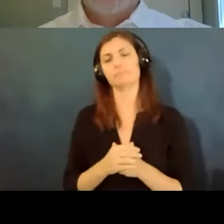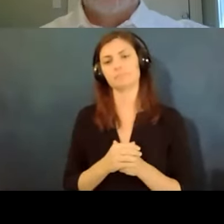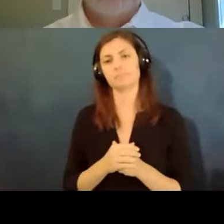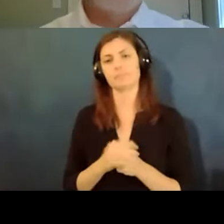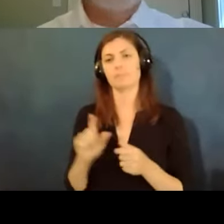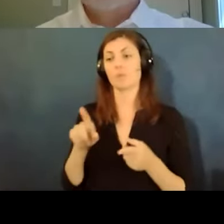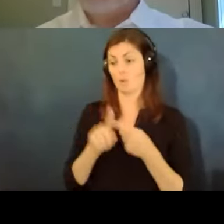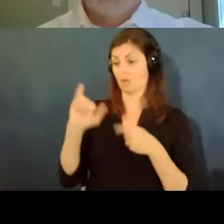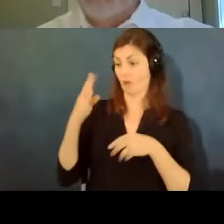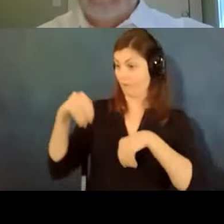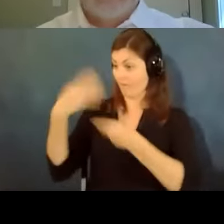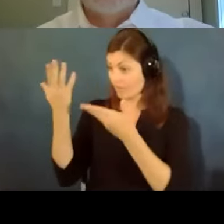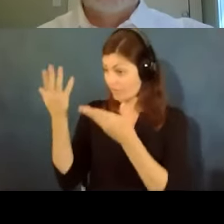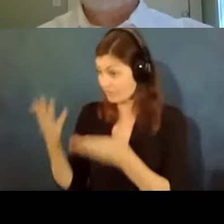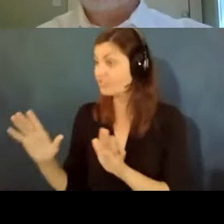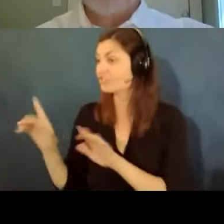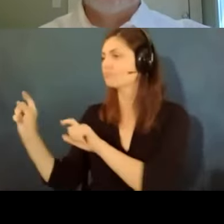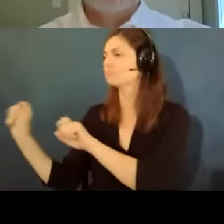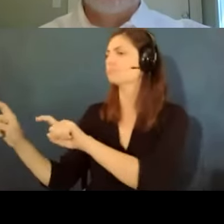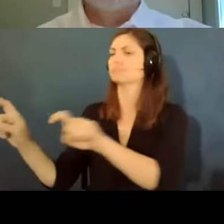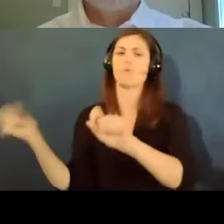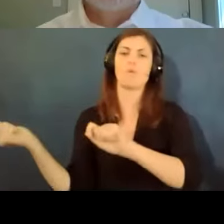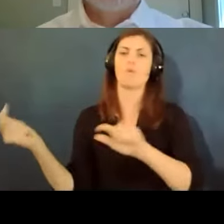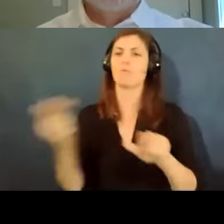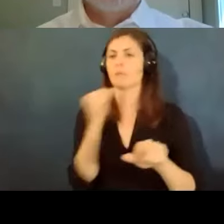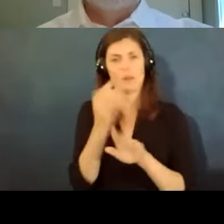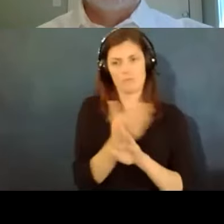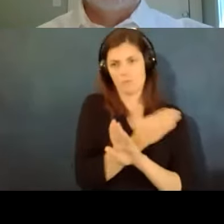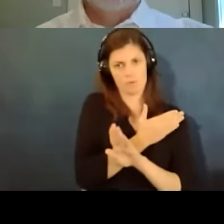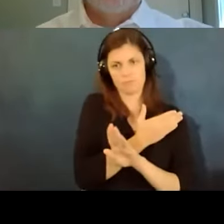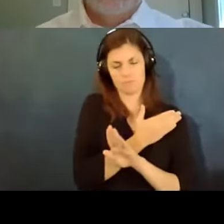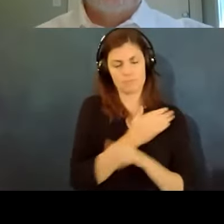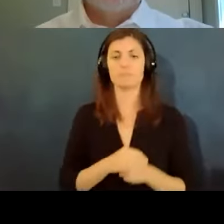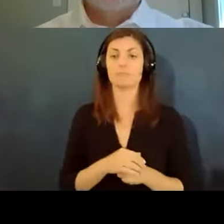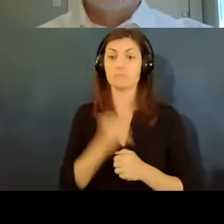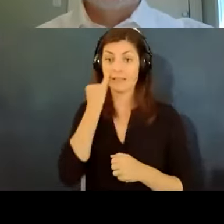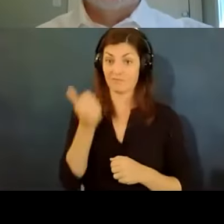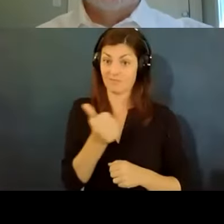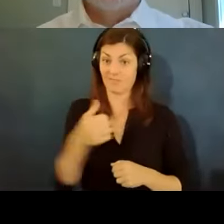an offer you shouldn't be asking it before you make an offer so if you're the applicant um you